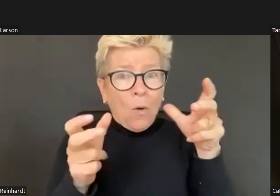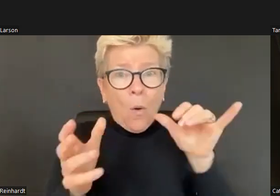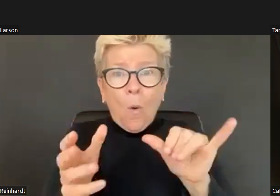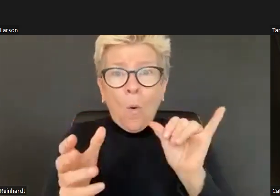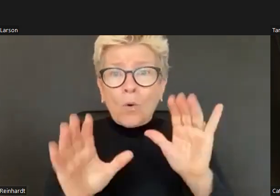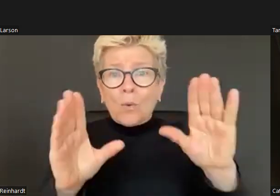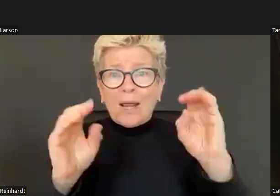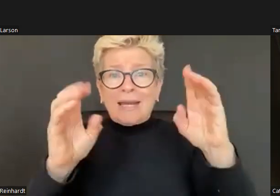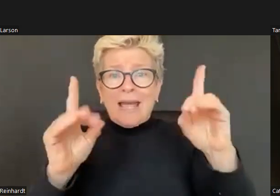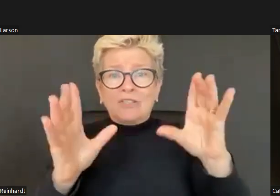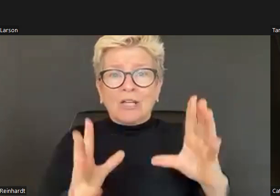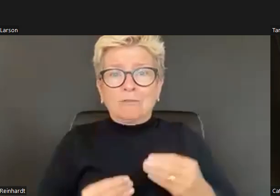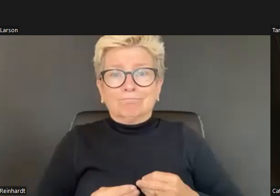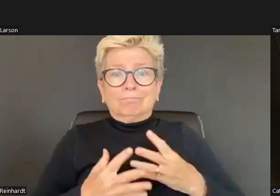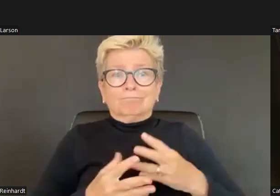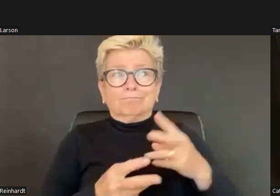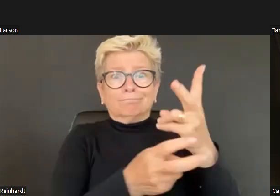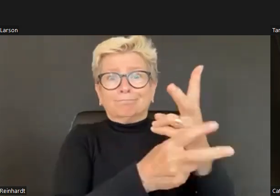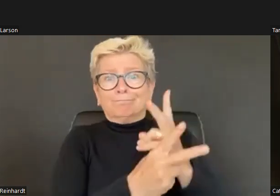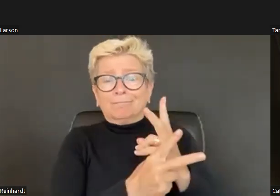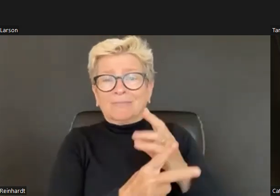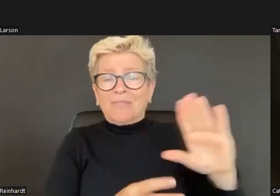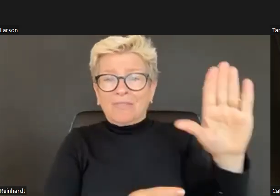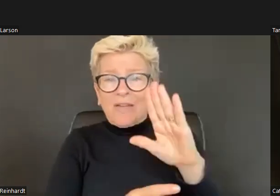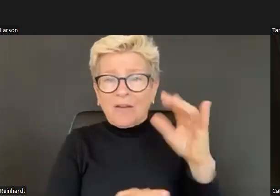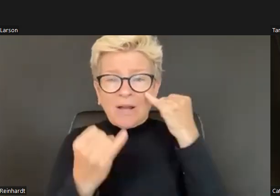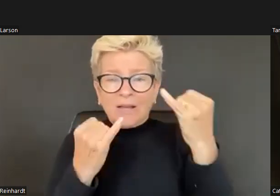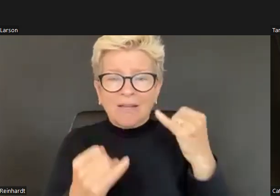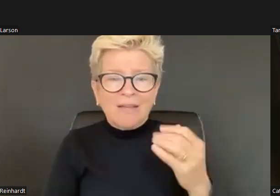these great things. I'm saying things that I've been, I've learned from other great teachers. I am echoing so many good, so much good work out there.